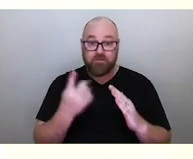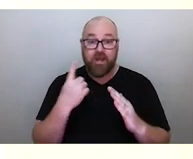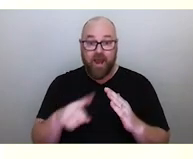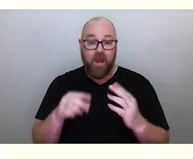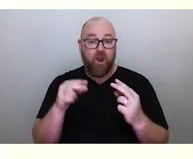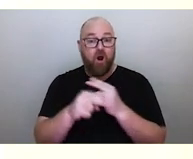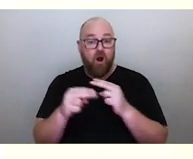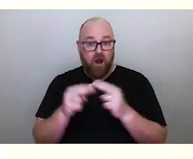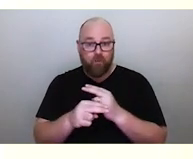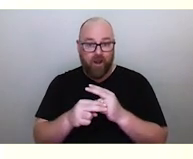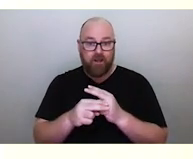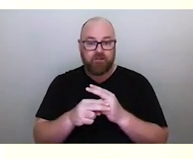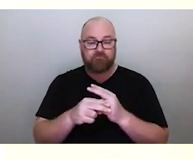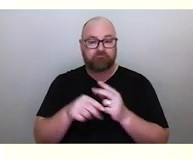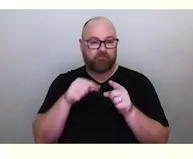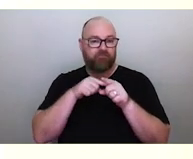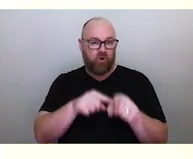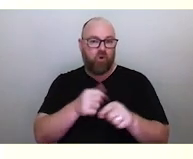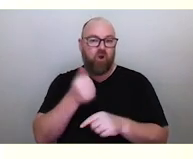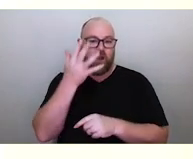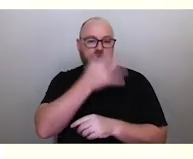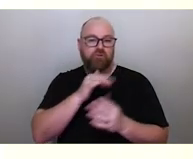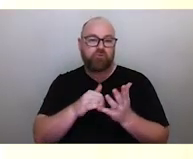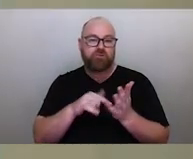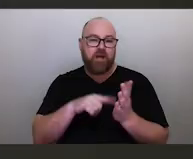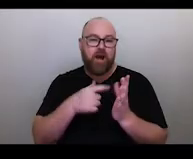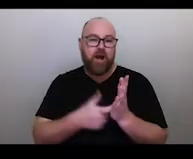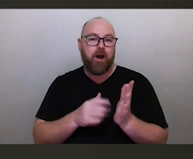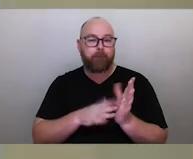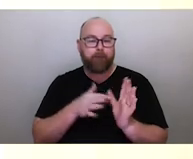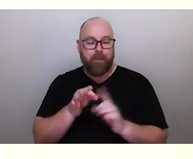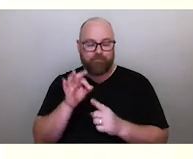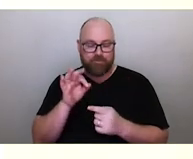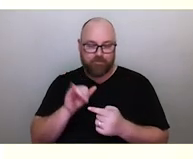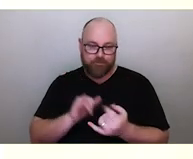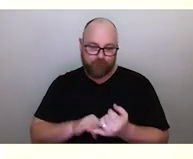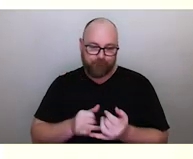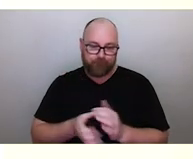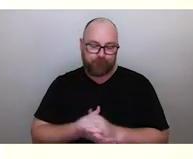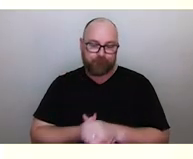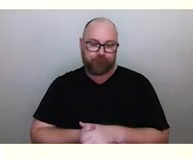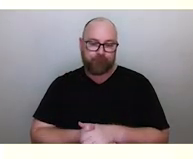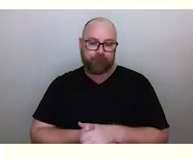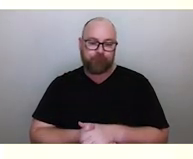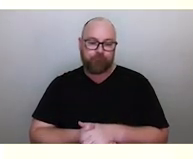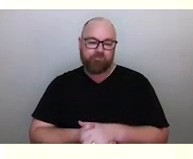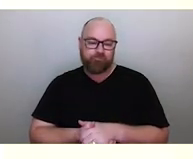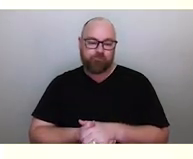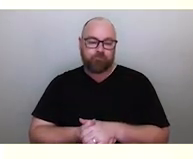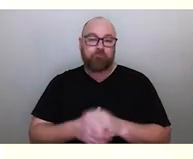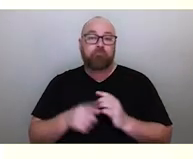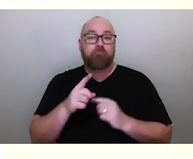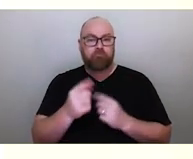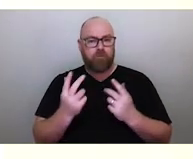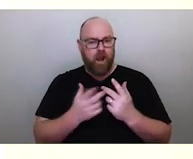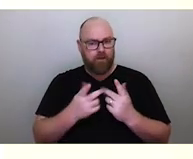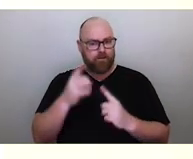are set out and based on Aboriginal star maps. Now there's another important element that I think is critical for us to understand,